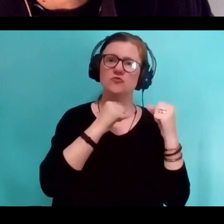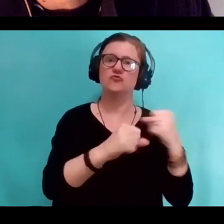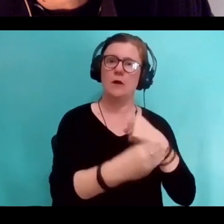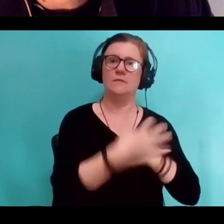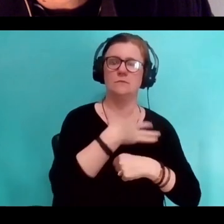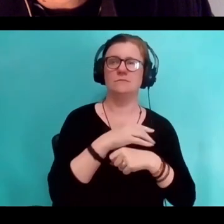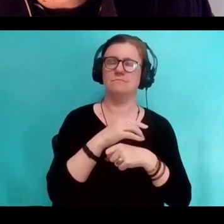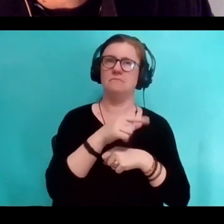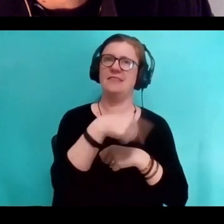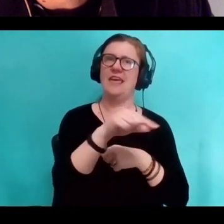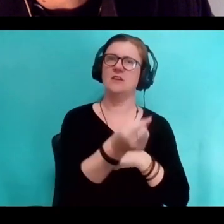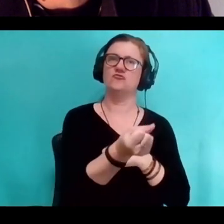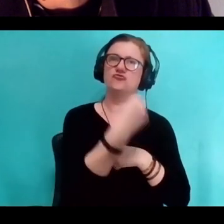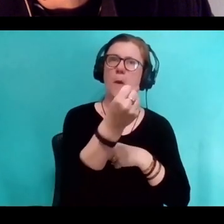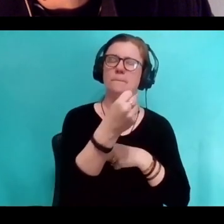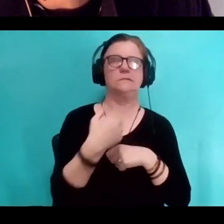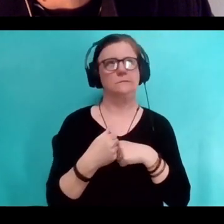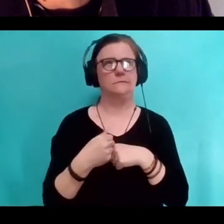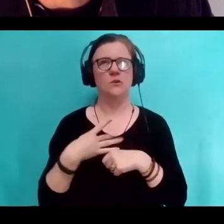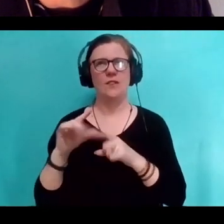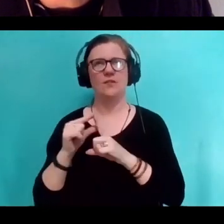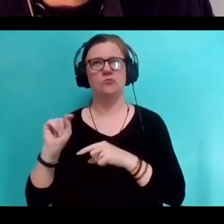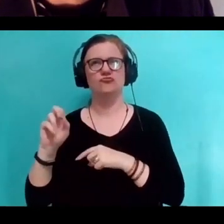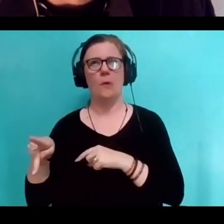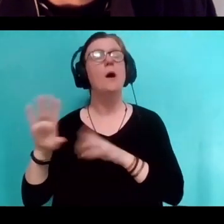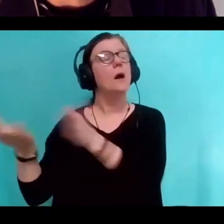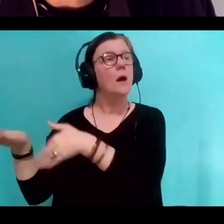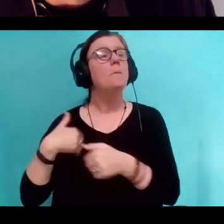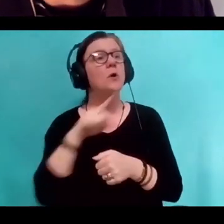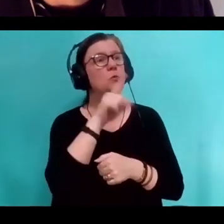in how we perceive the world than data, than facts,